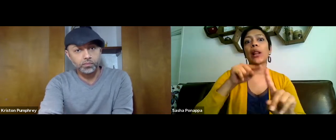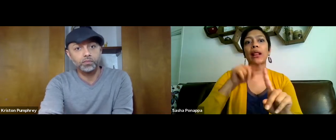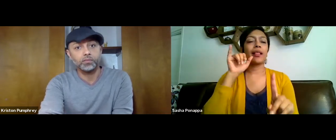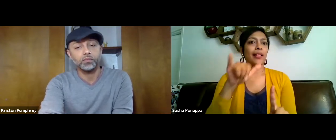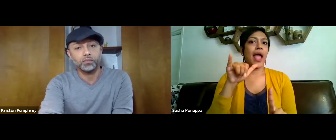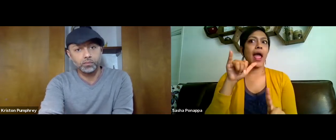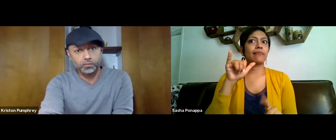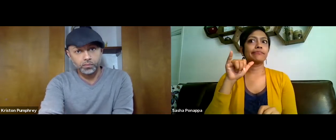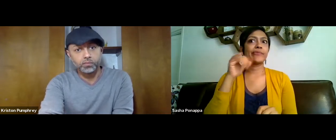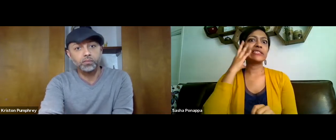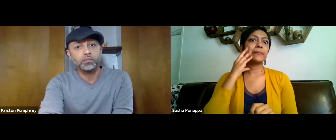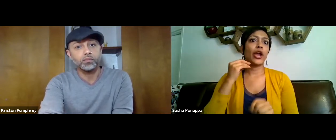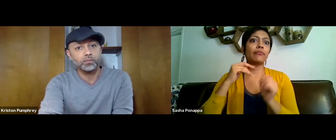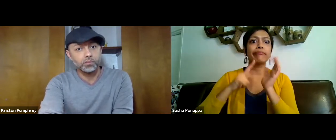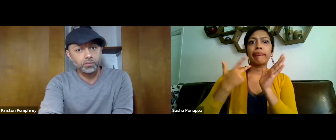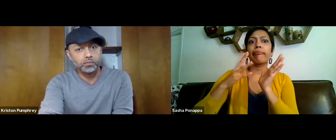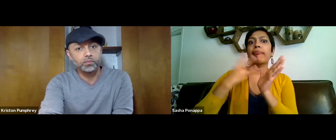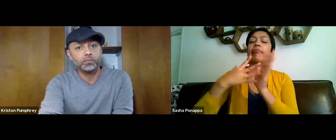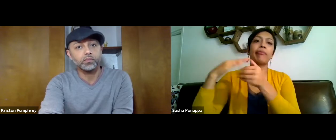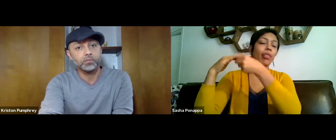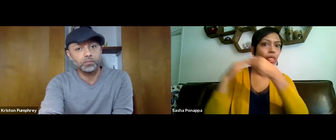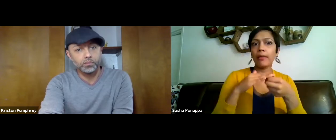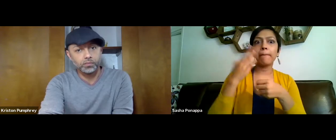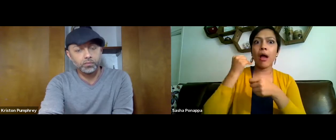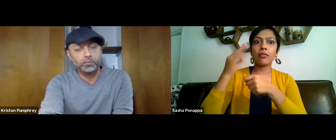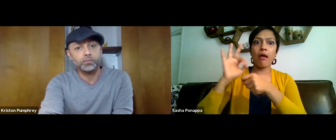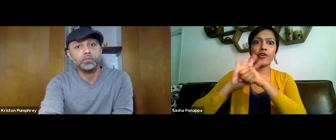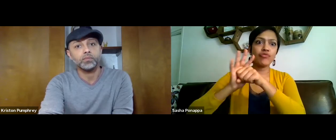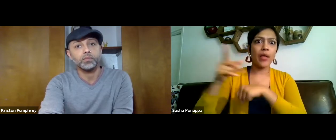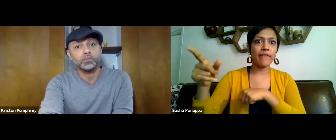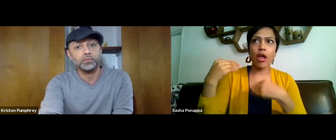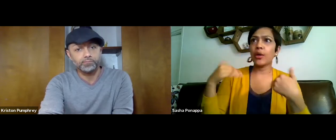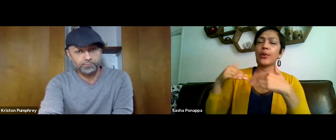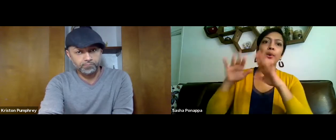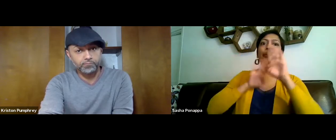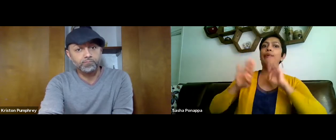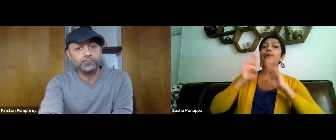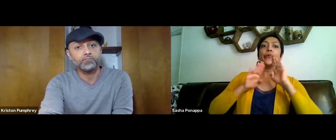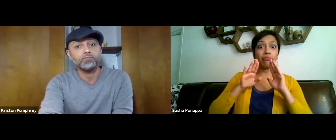to help relieve the pandemic of COVID-19 and maybe there's deaf and hard of hearing